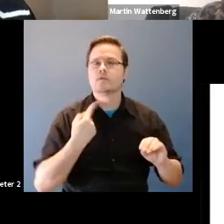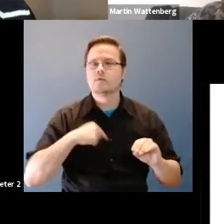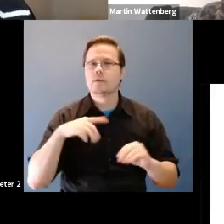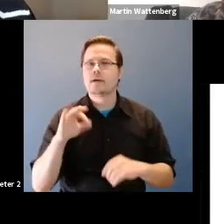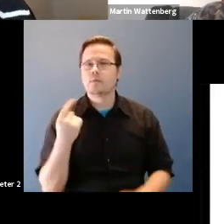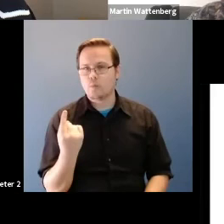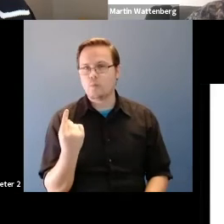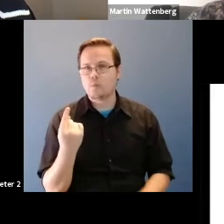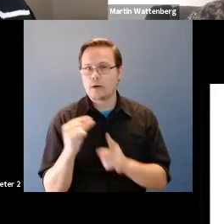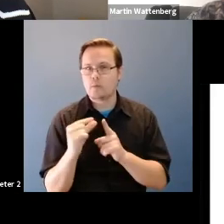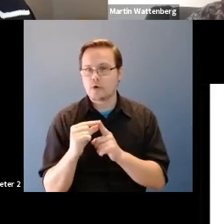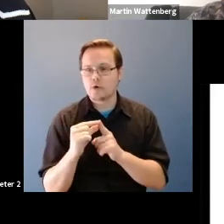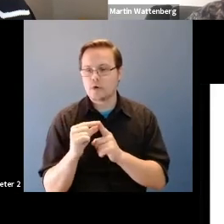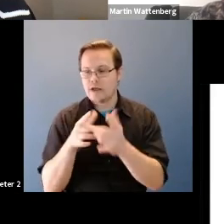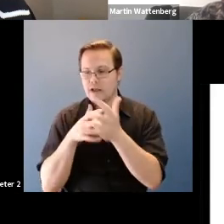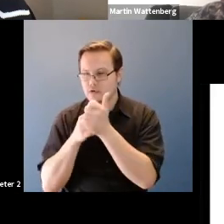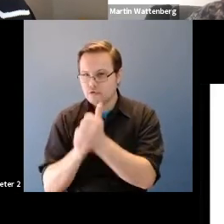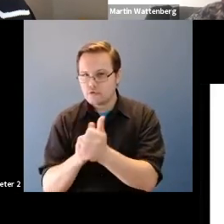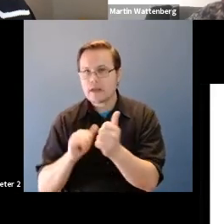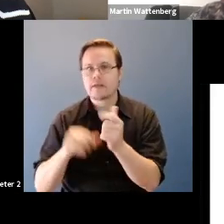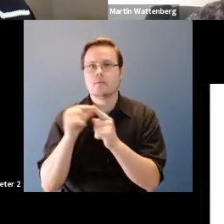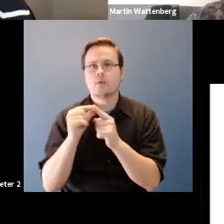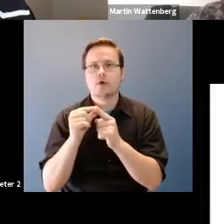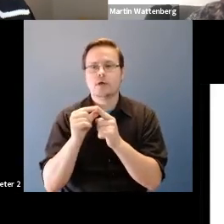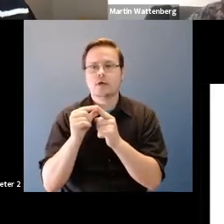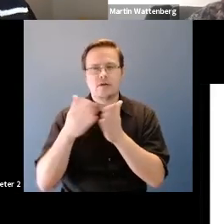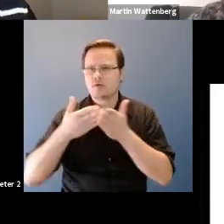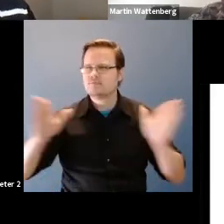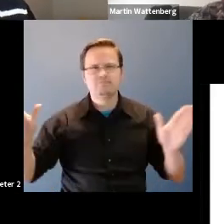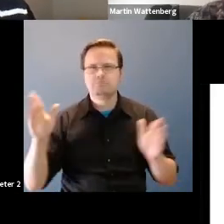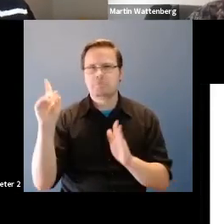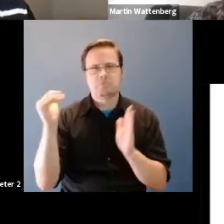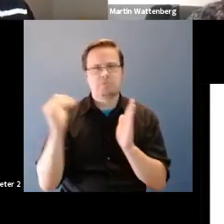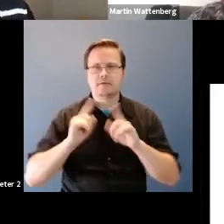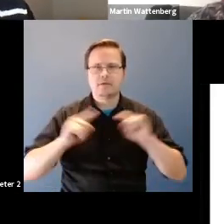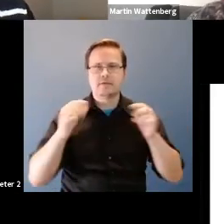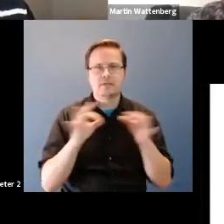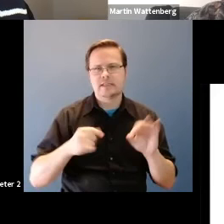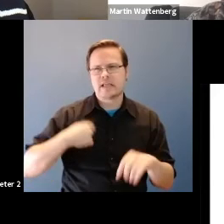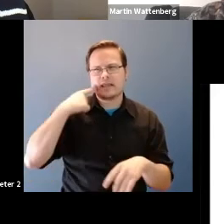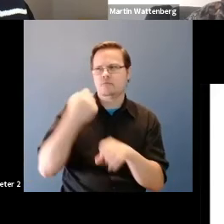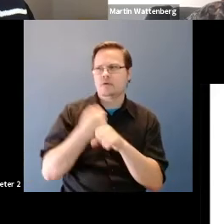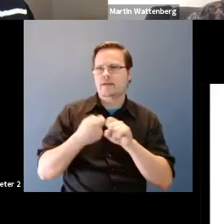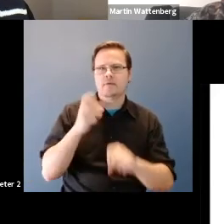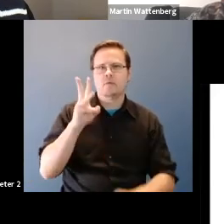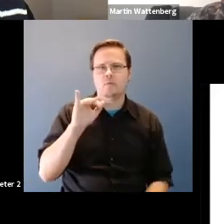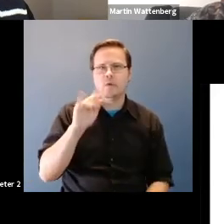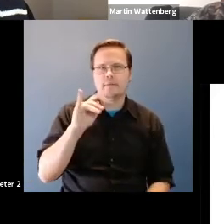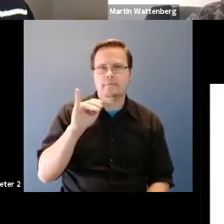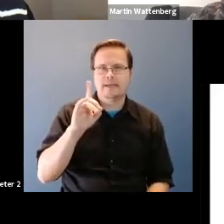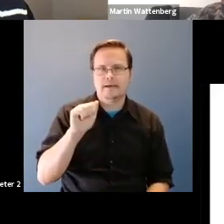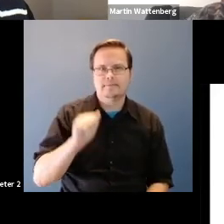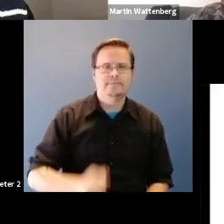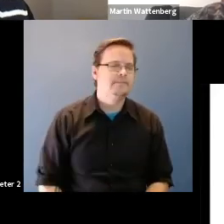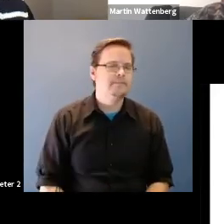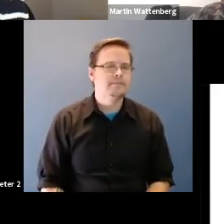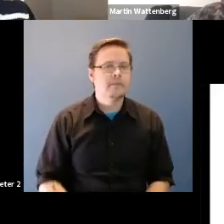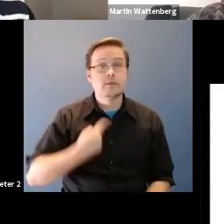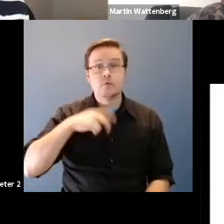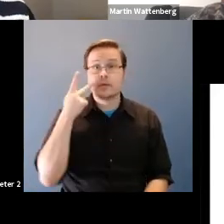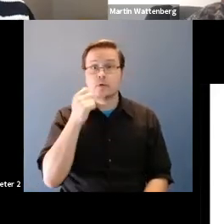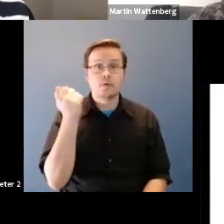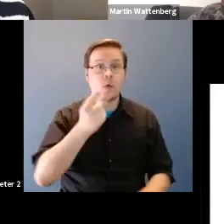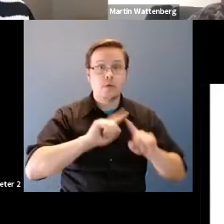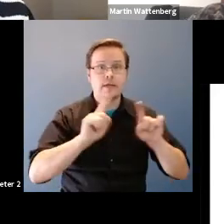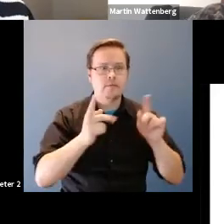Martin Wattenberg: And we track that across thousands of sentences taken, I think, from Wikipedia in this case and we look at all the different places that the same word can go.